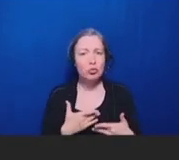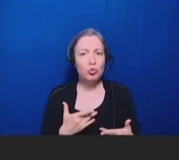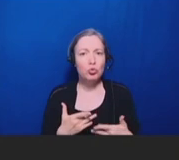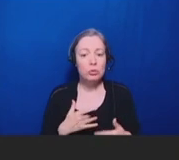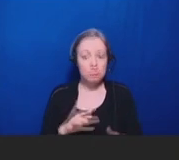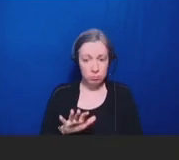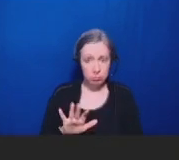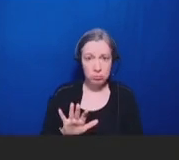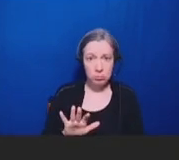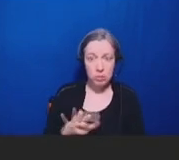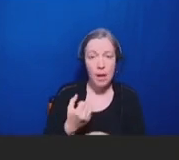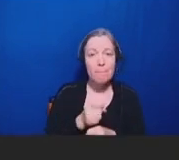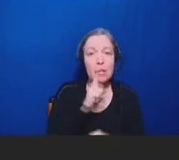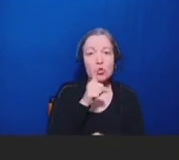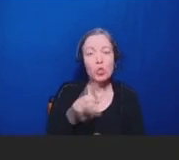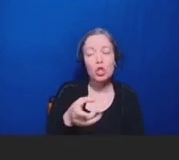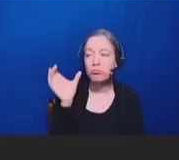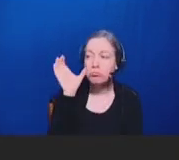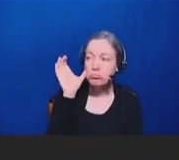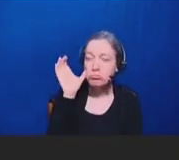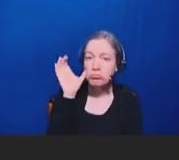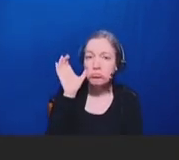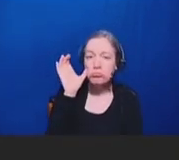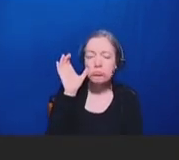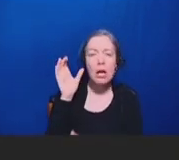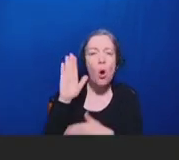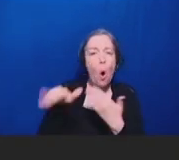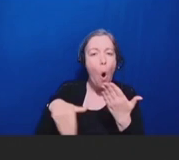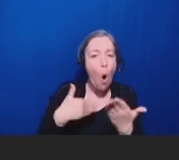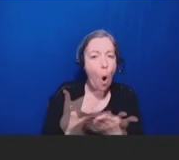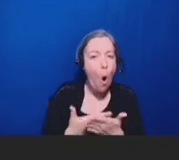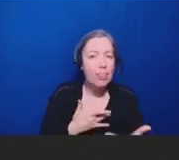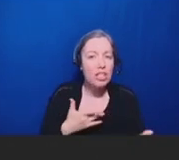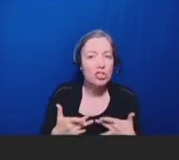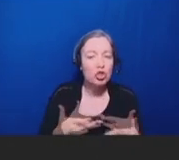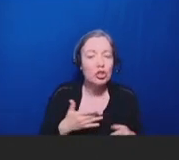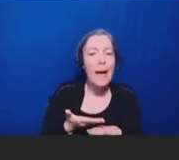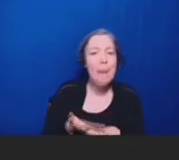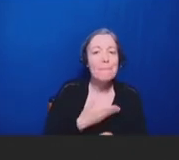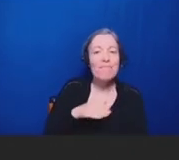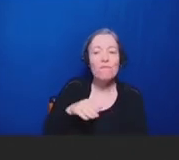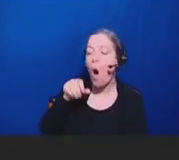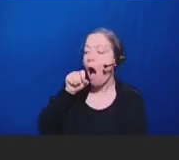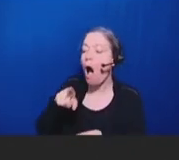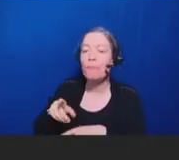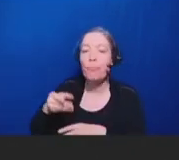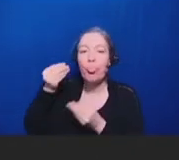of their concerns before you kind of jump in with your information or providing your